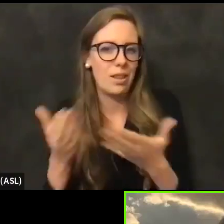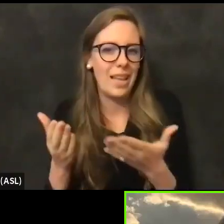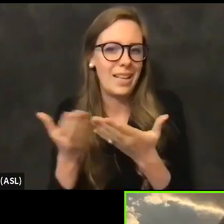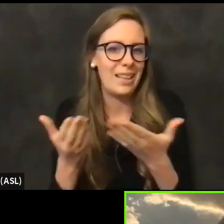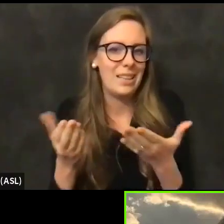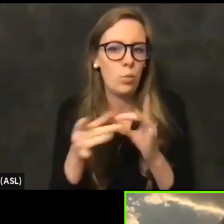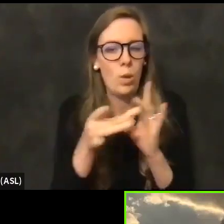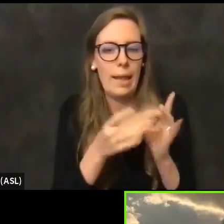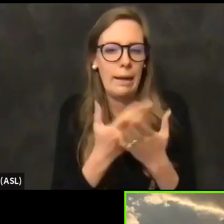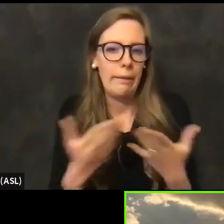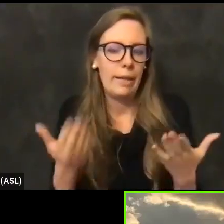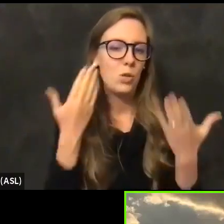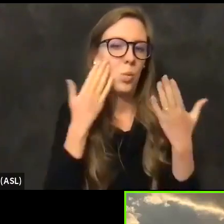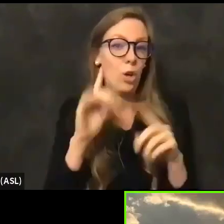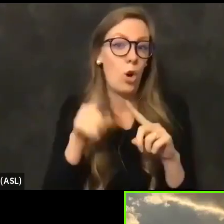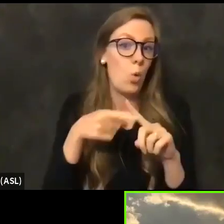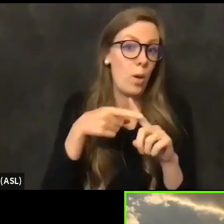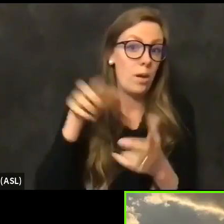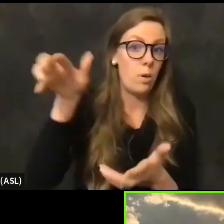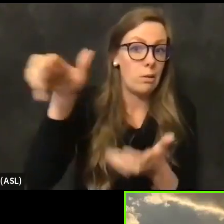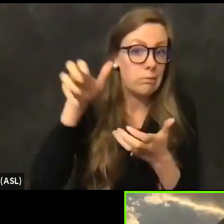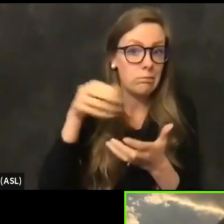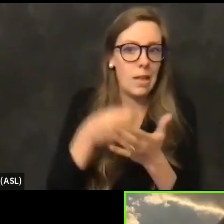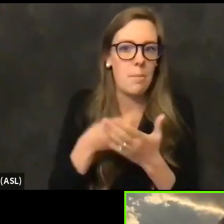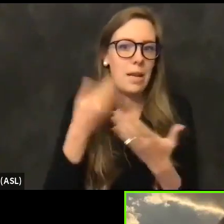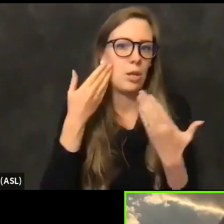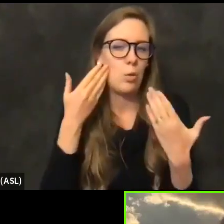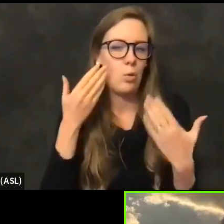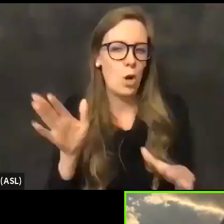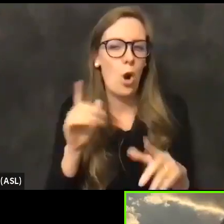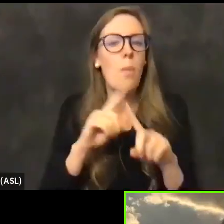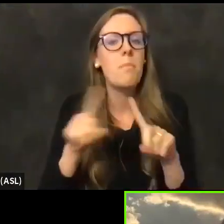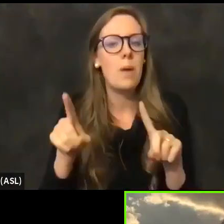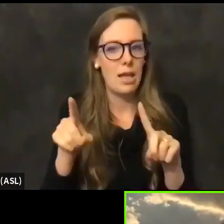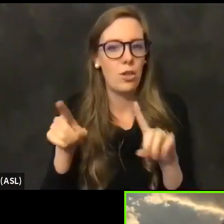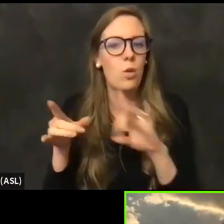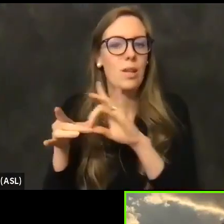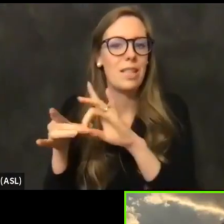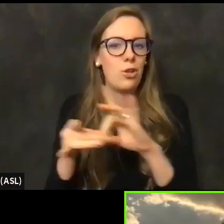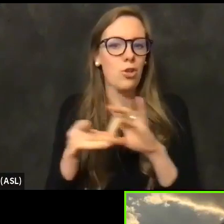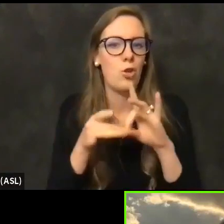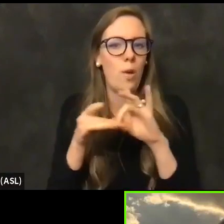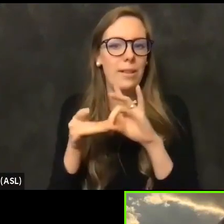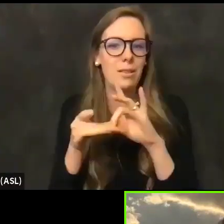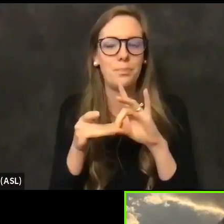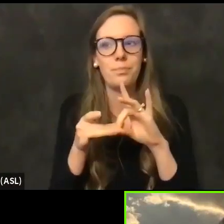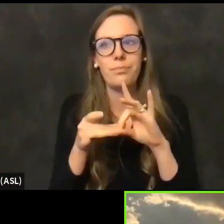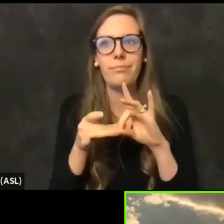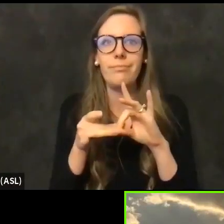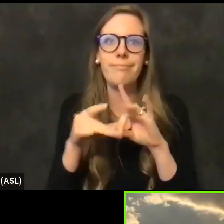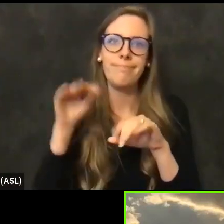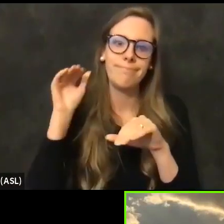that will be and when that will come to us. But there was a joint legislative